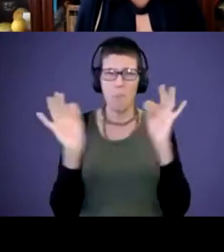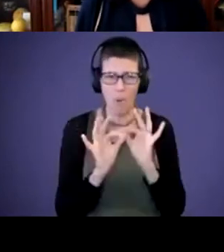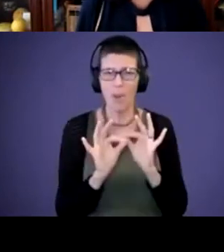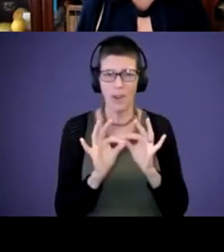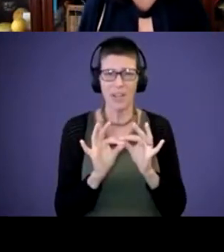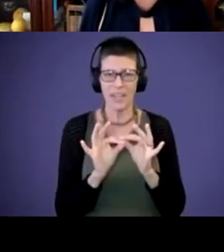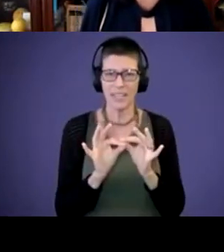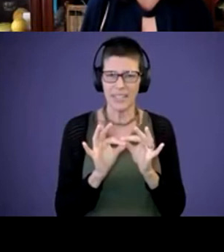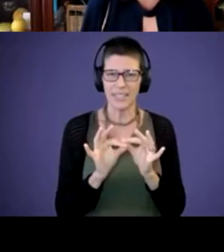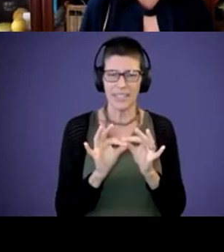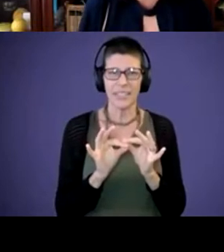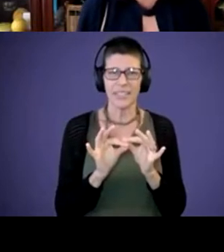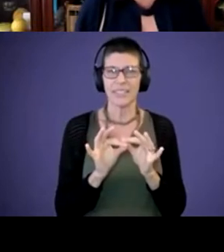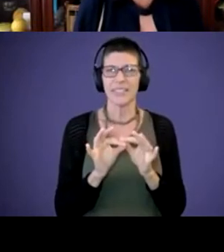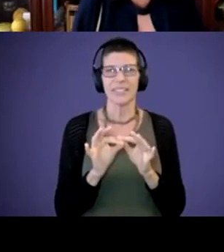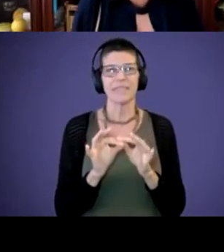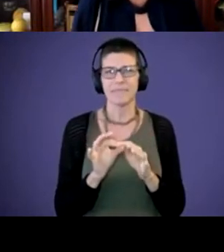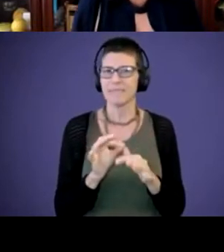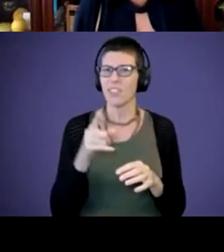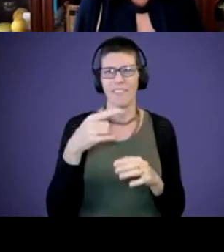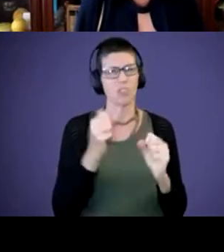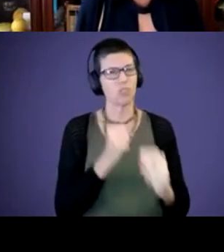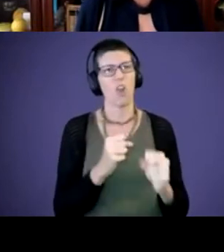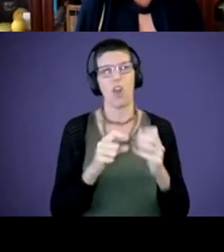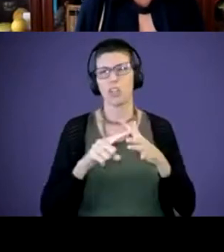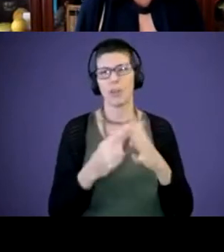I, you've got a strong start and I thank you for sharing that with it. That was.